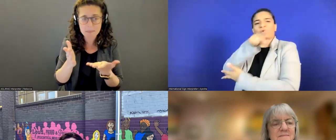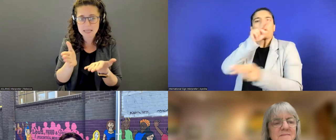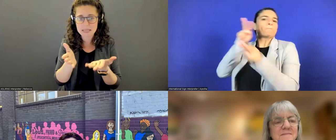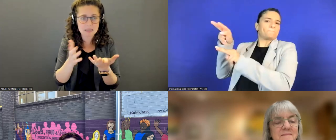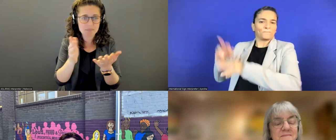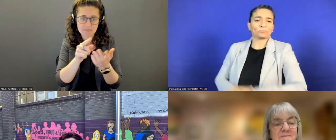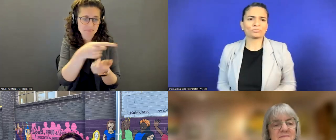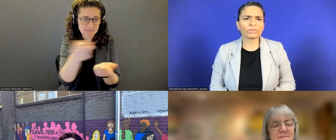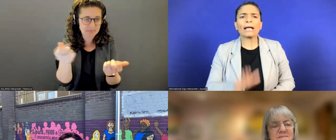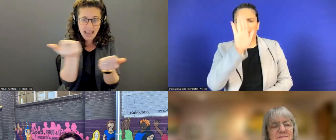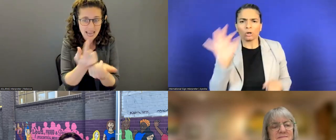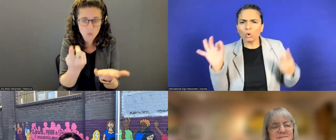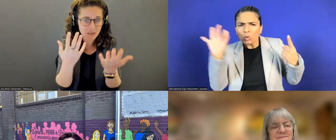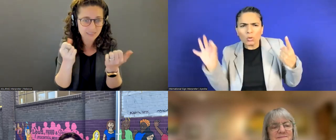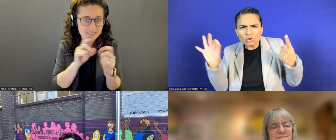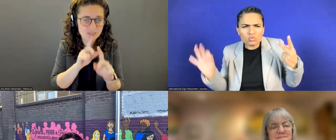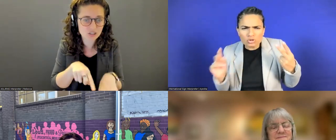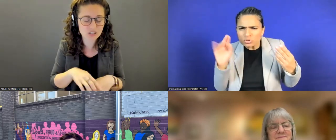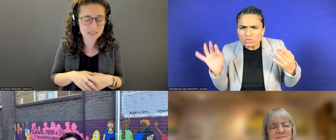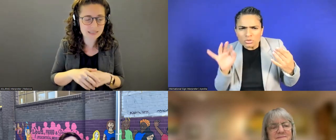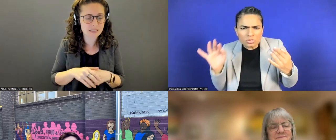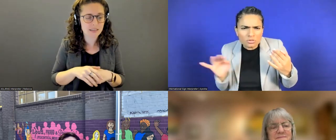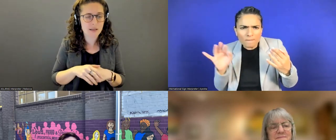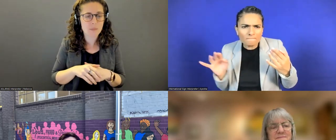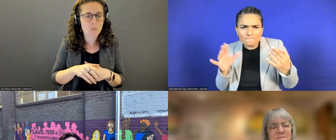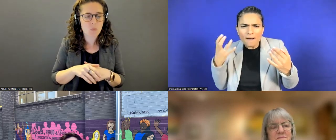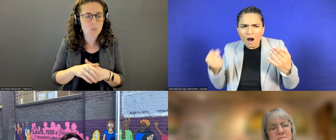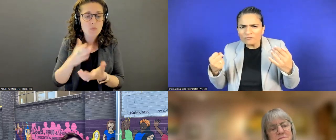the guest presenters. Some people want to know what about age?